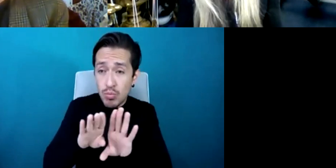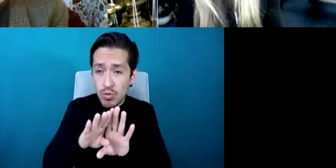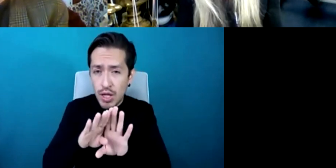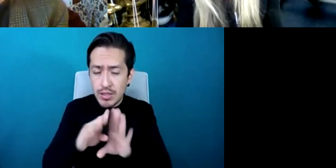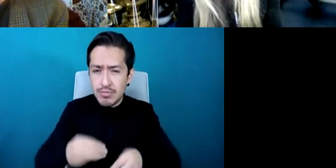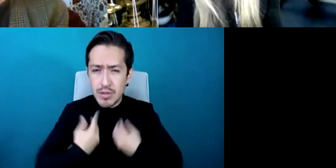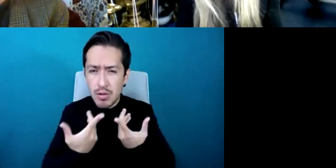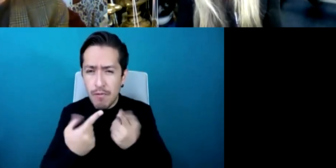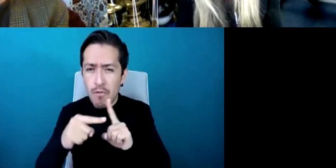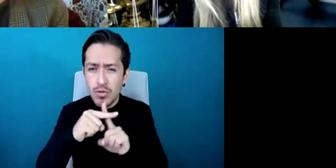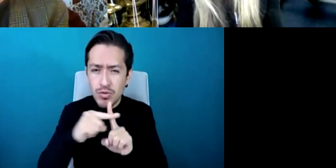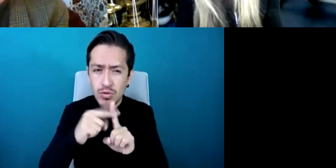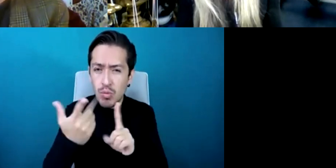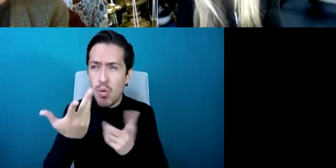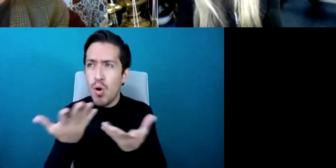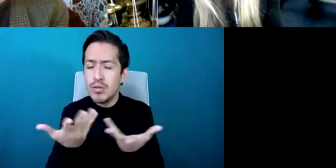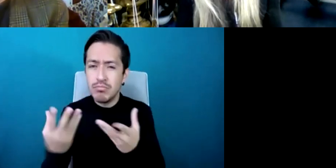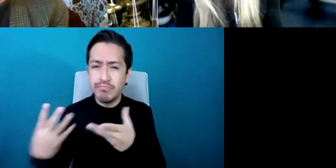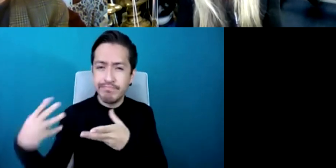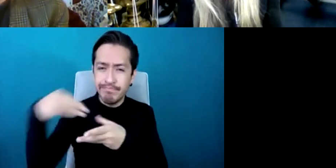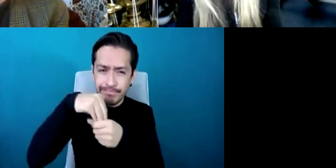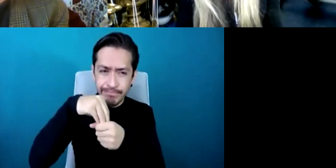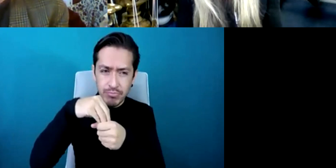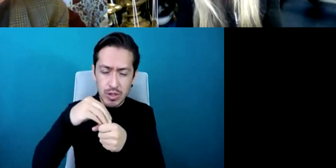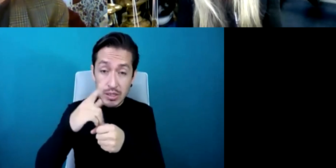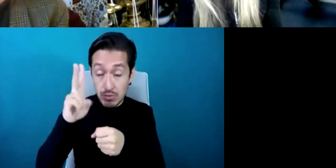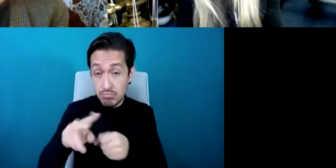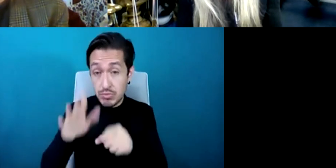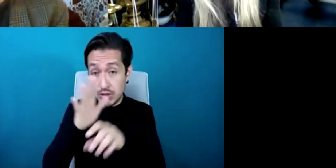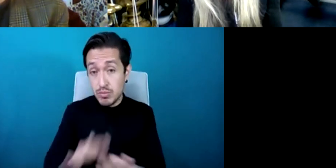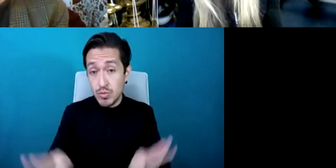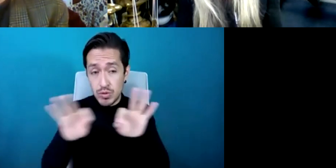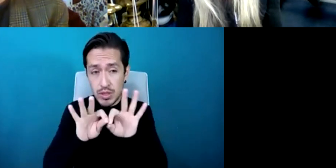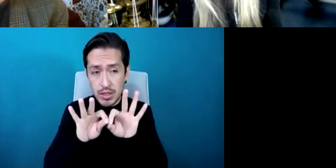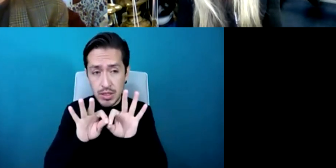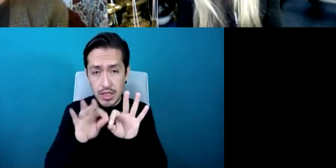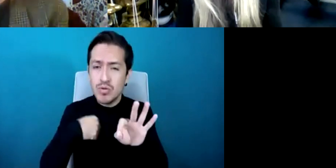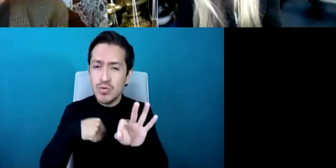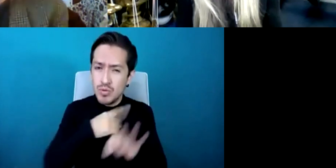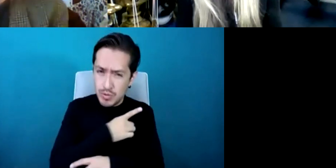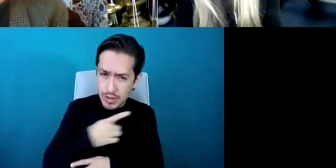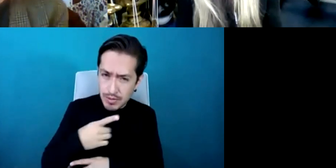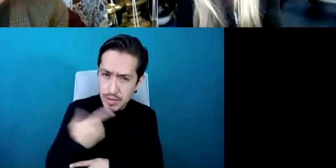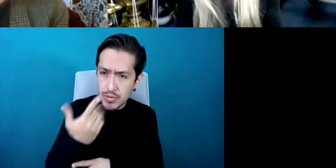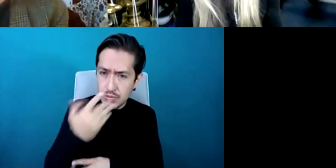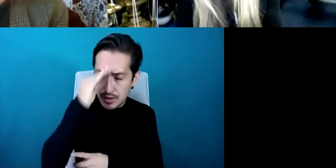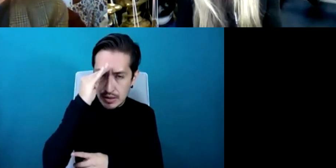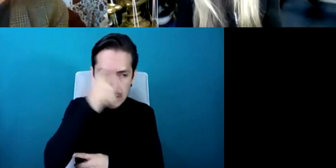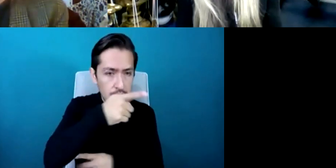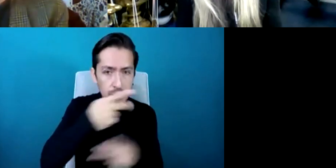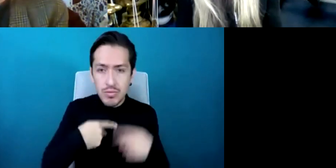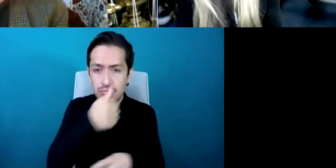that inclusion is so important and we shouldn't assume that different people with the same label